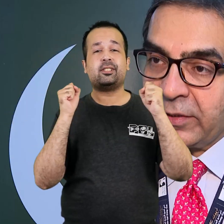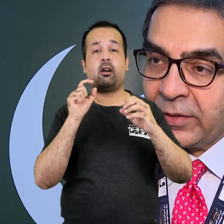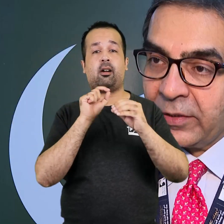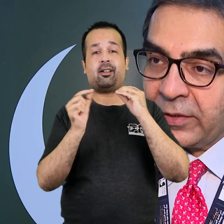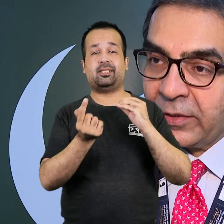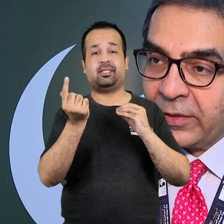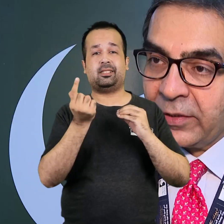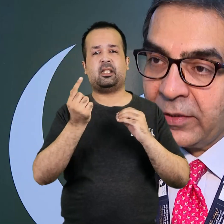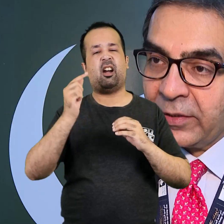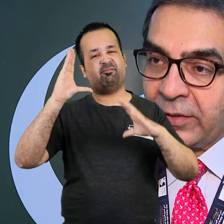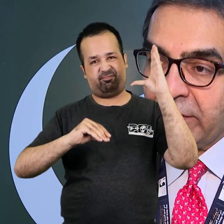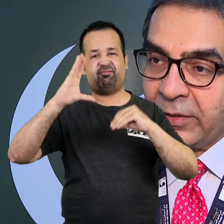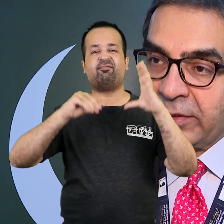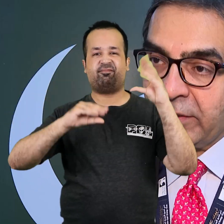During the winter, there will be gas outages